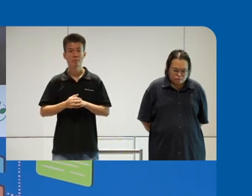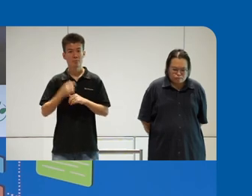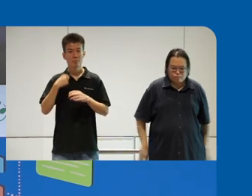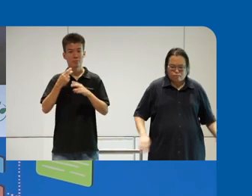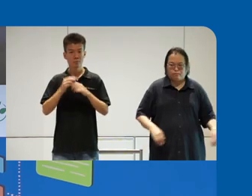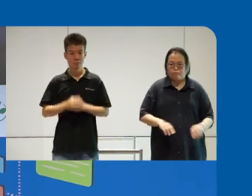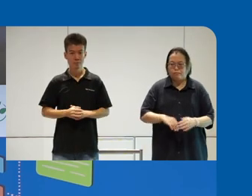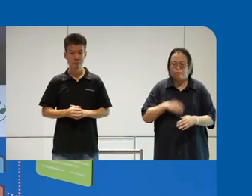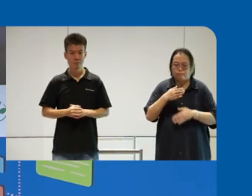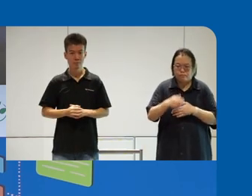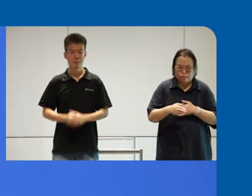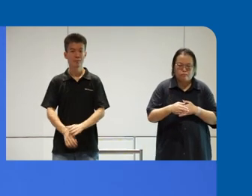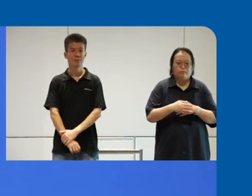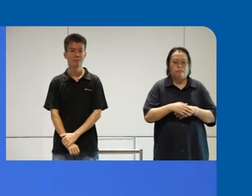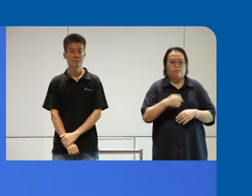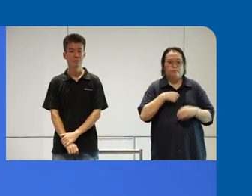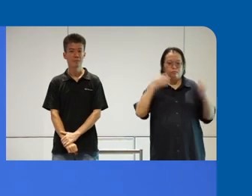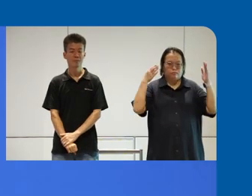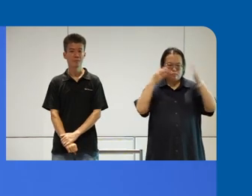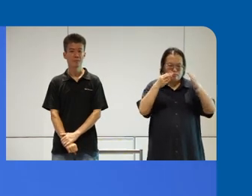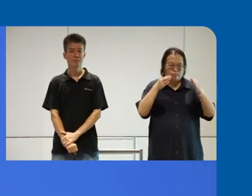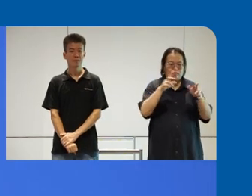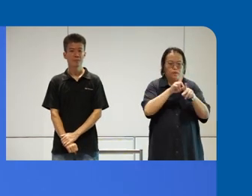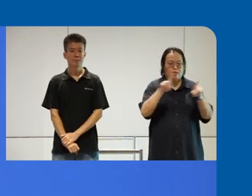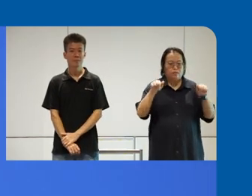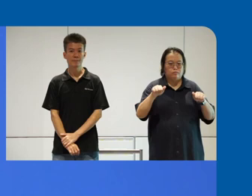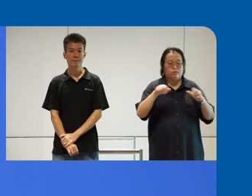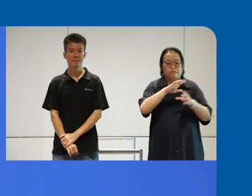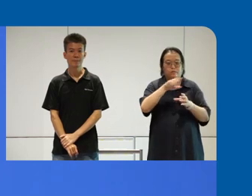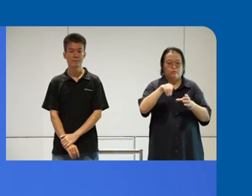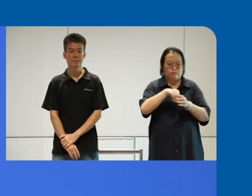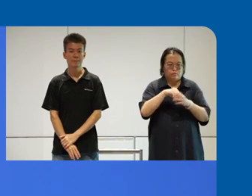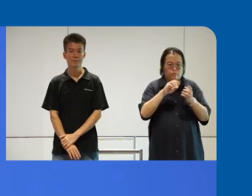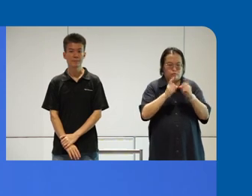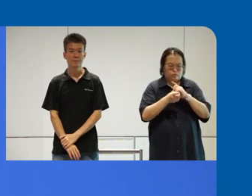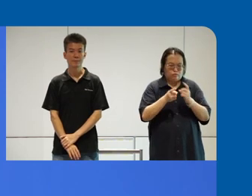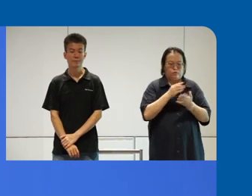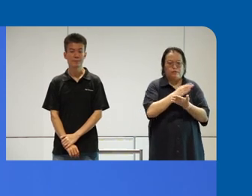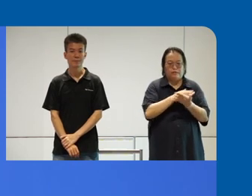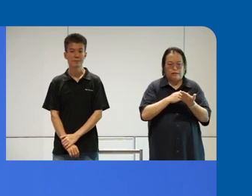suar uh we are focusing on disability inclusion in disab uh digital sector and also we are pioneering